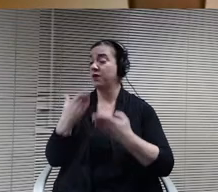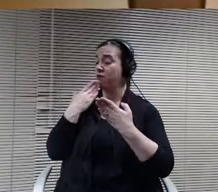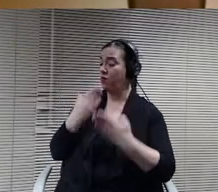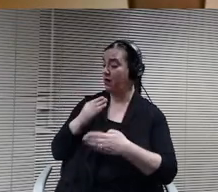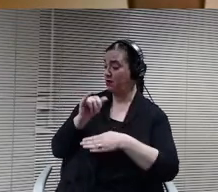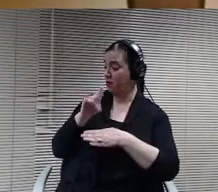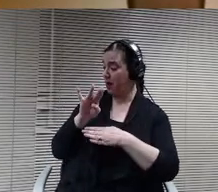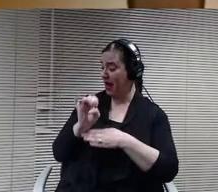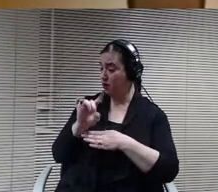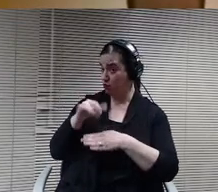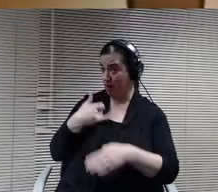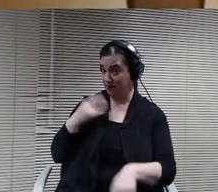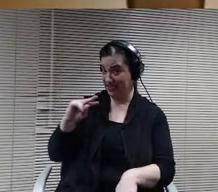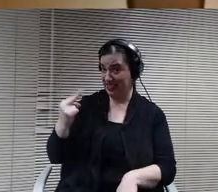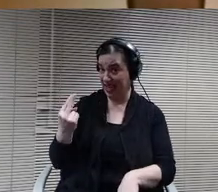At least I think I saw you first.